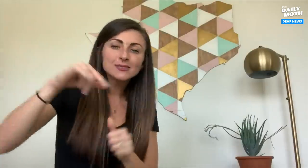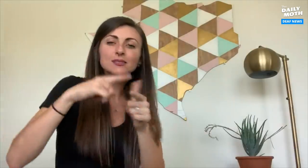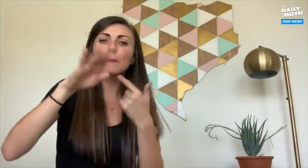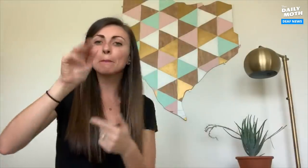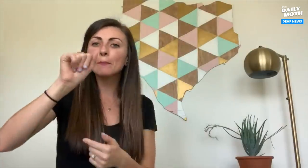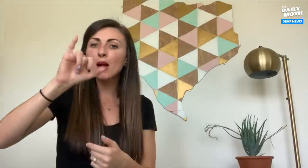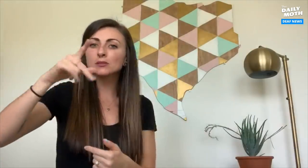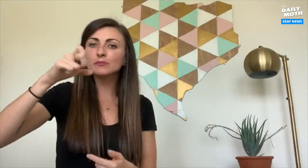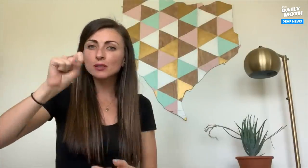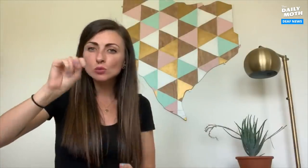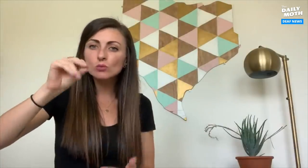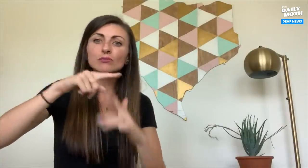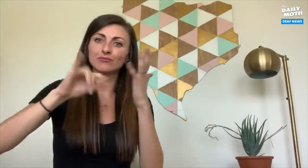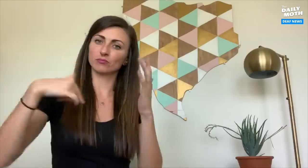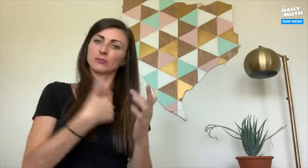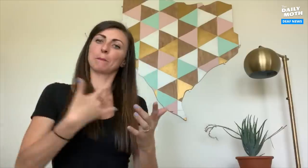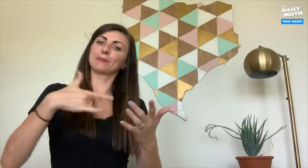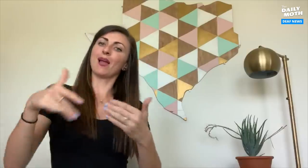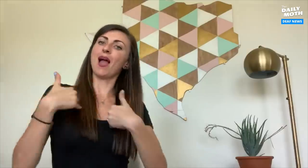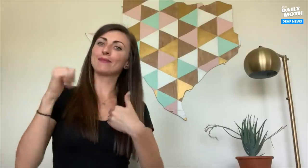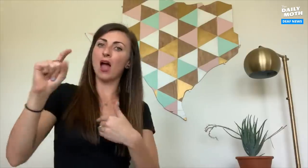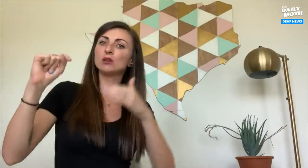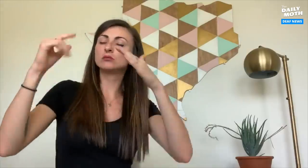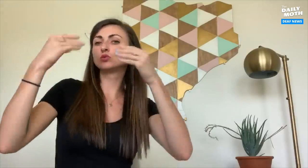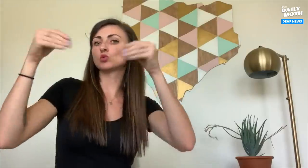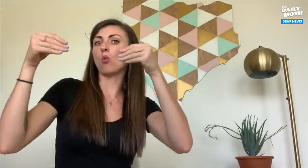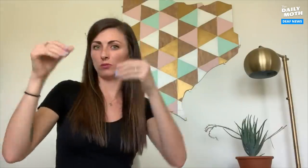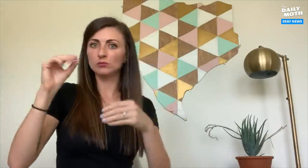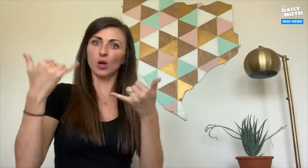dressing, basil pesto and such that we've been selling out